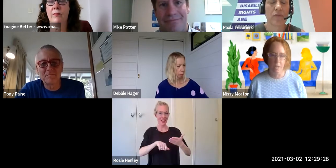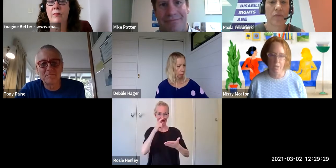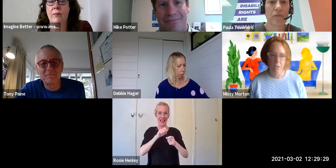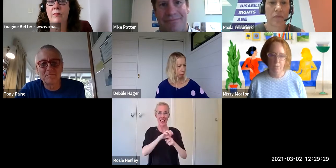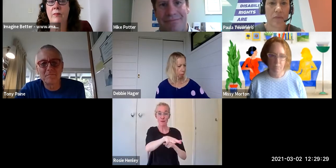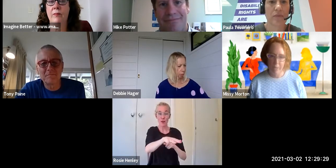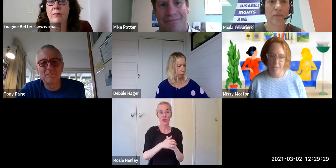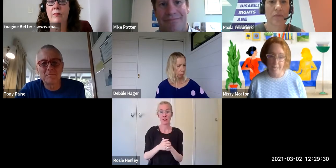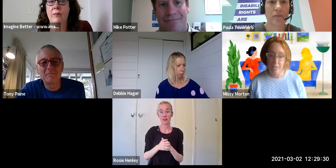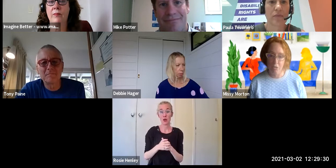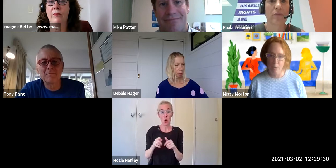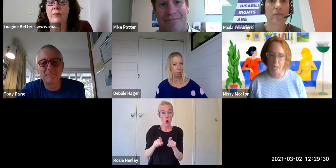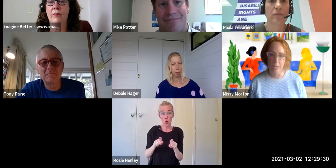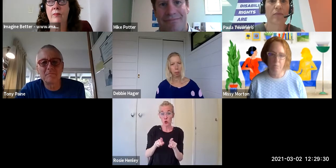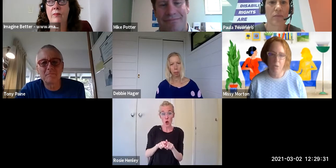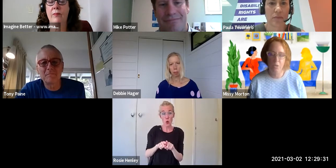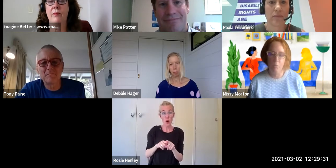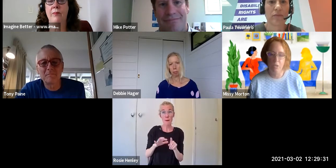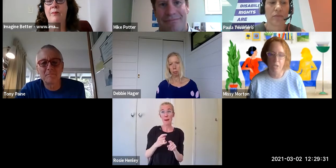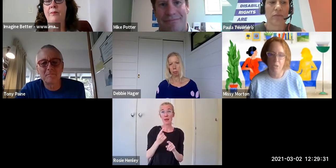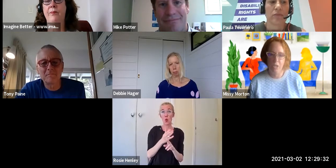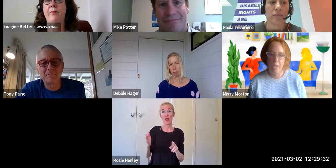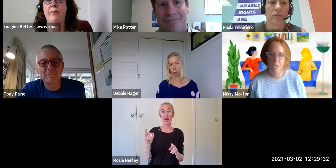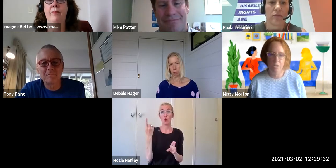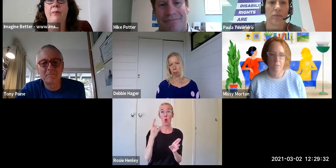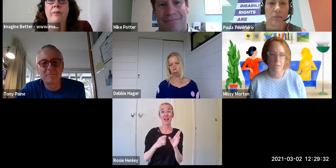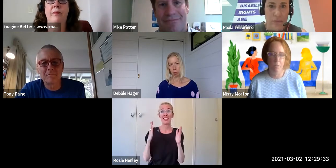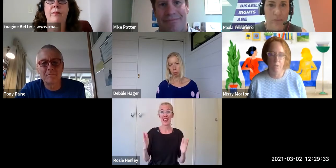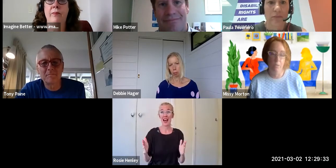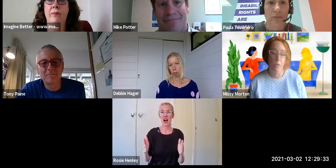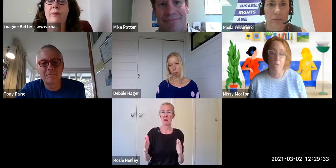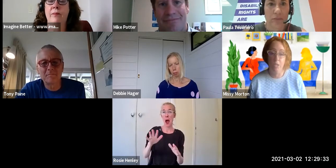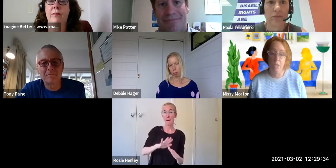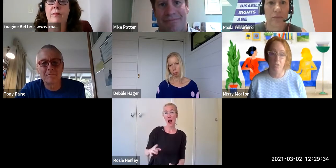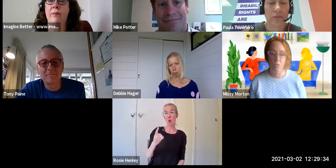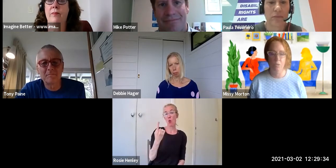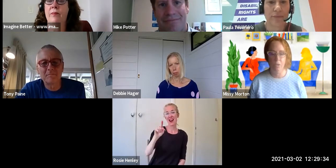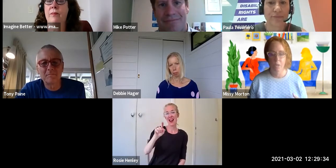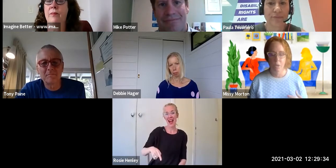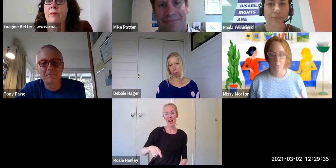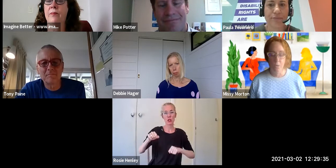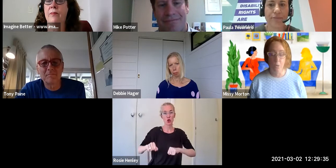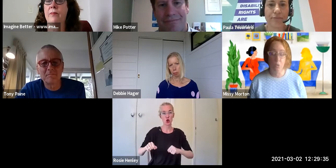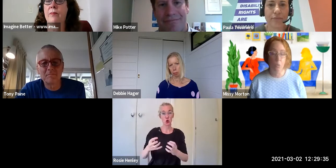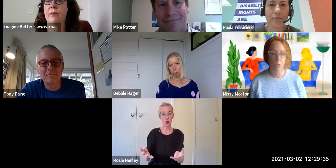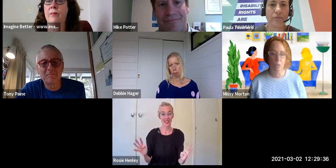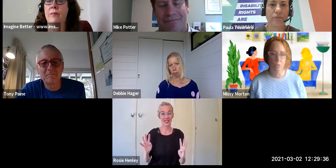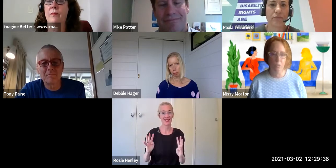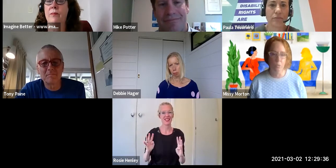a year at least directly. Most of them are teacher education, some are learning to be teachers or social workers